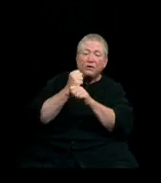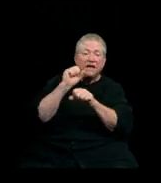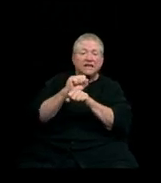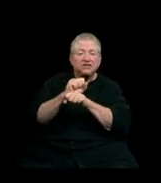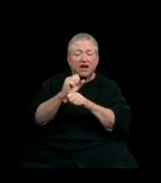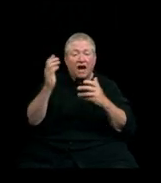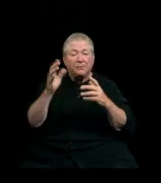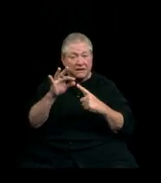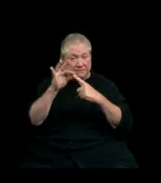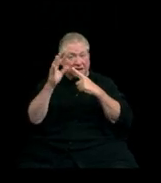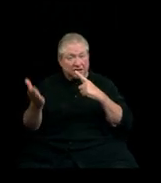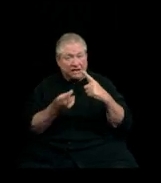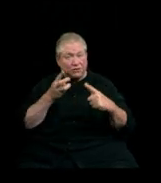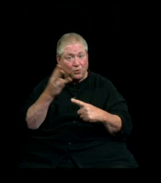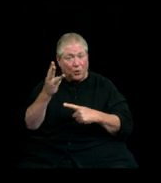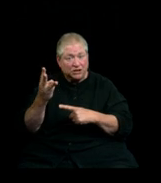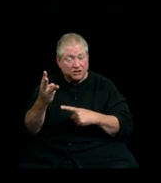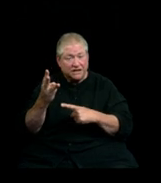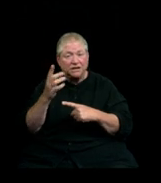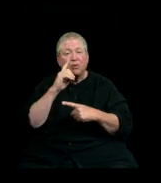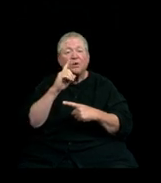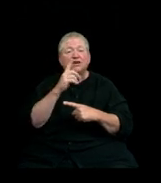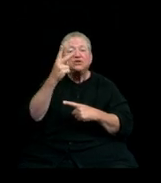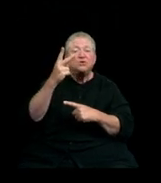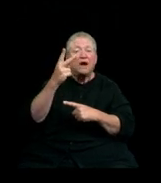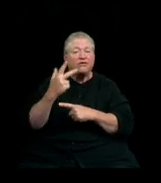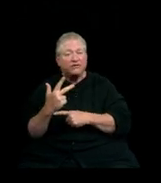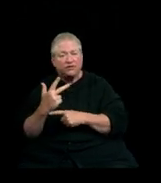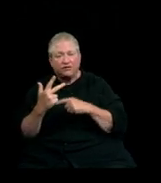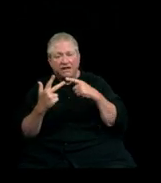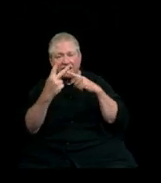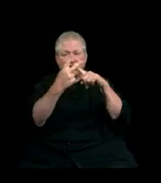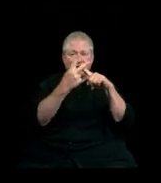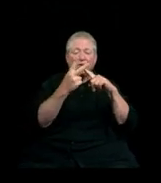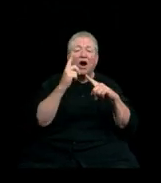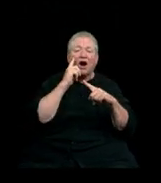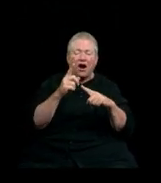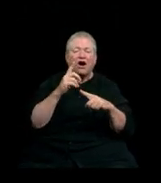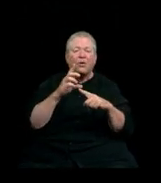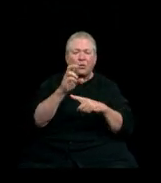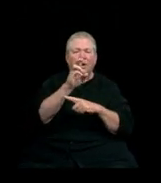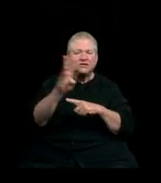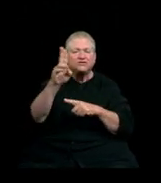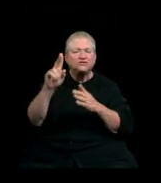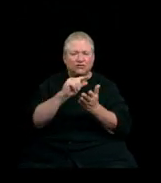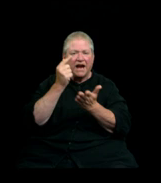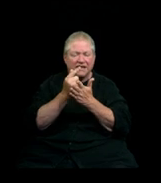where 2 out of 3 Western alumni live, there is a really good chance you will find another Western grad who works there,